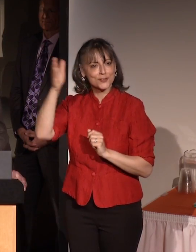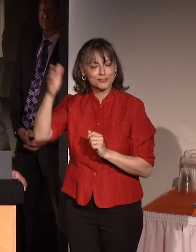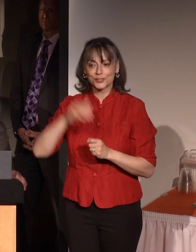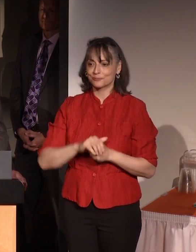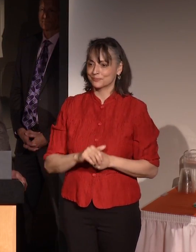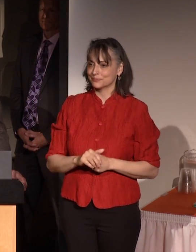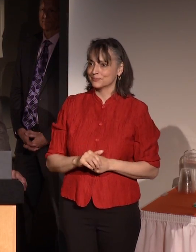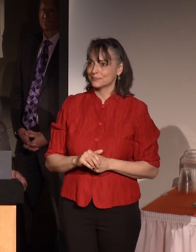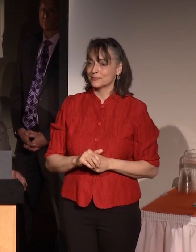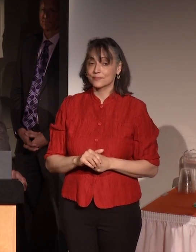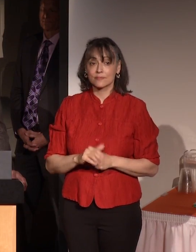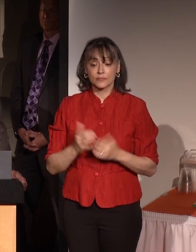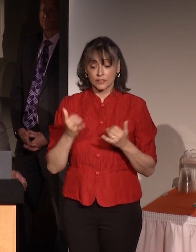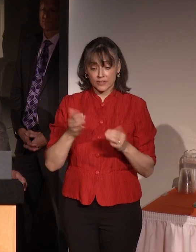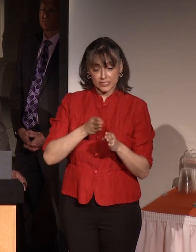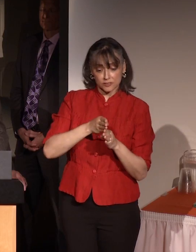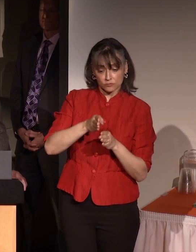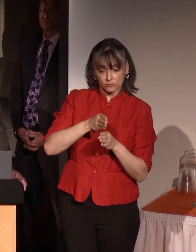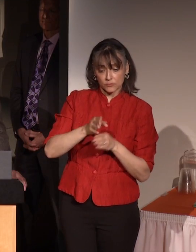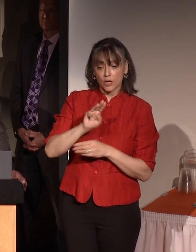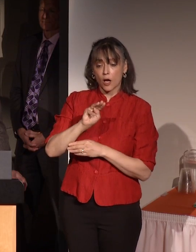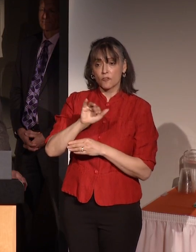This particular area of microelectronic engineering for